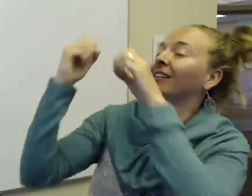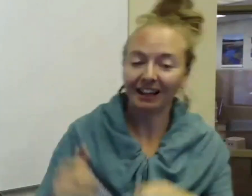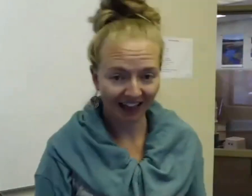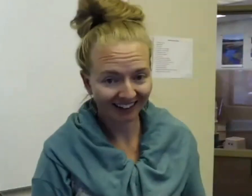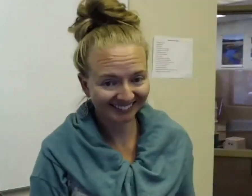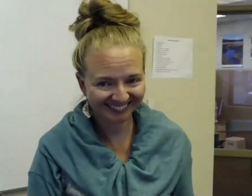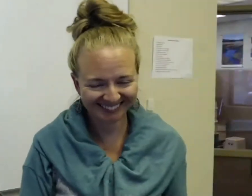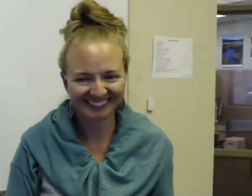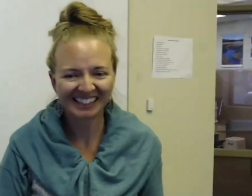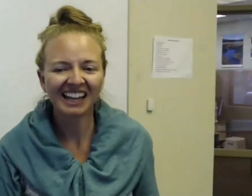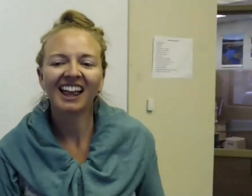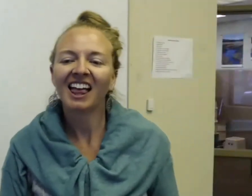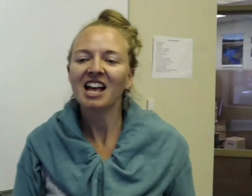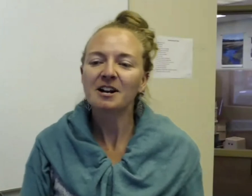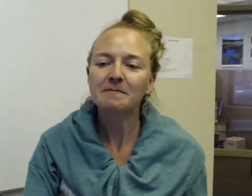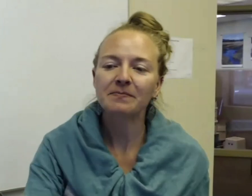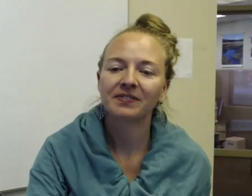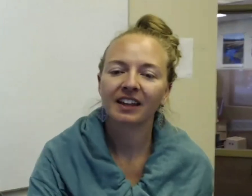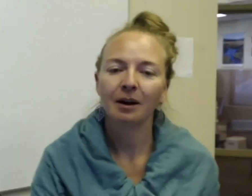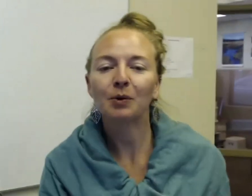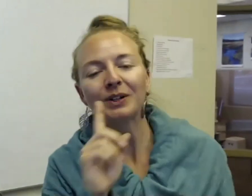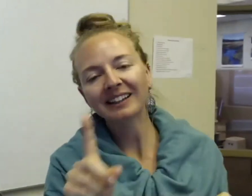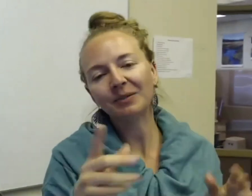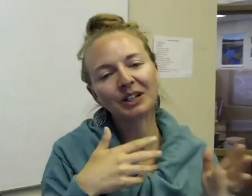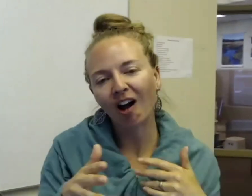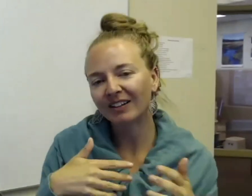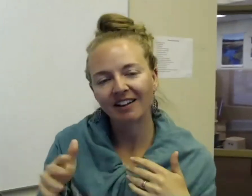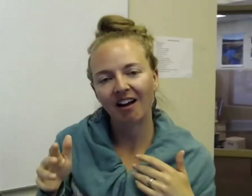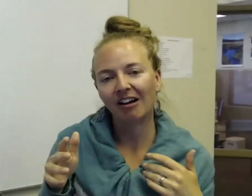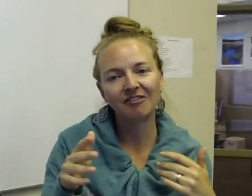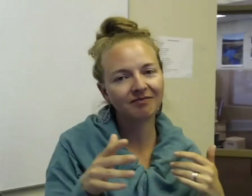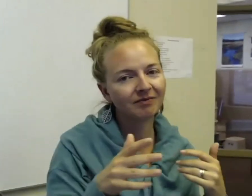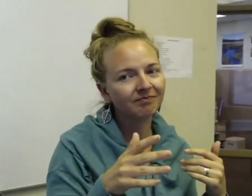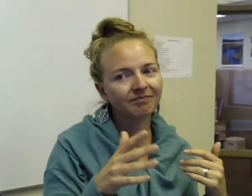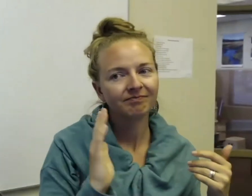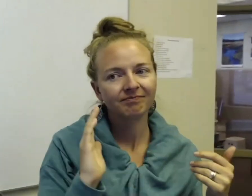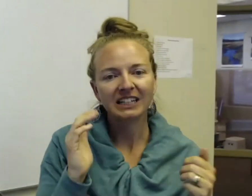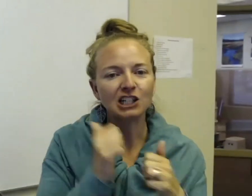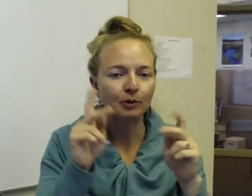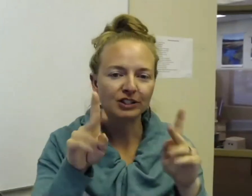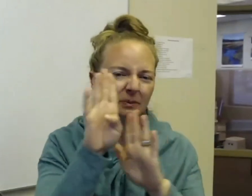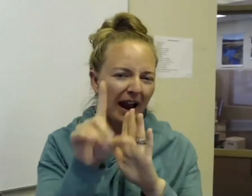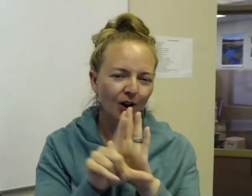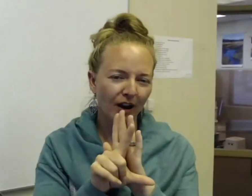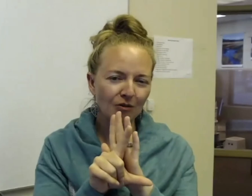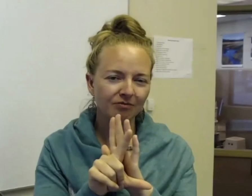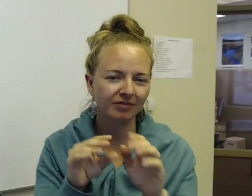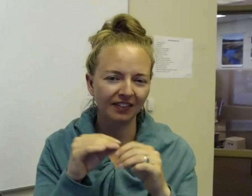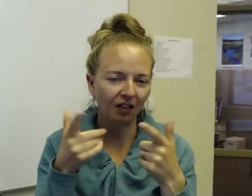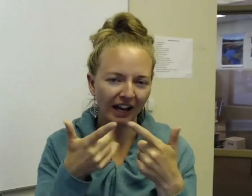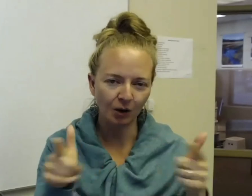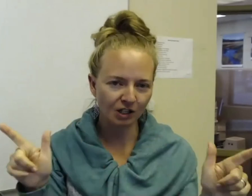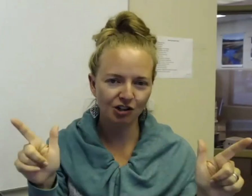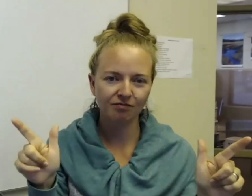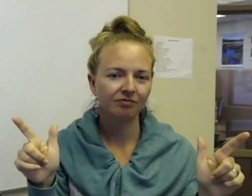like that. But really, regardless of each person's background in the language, you know